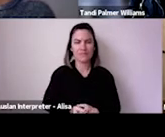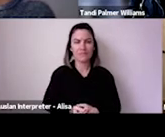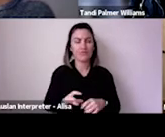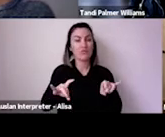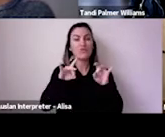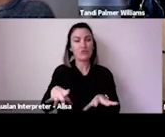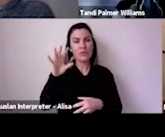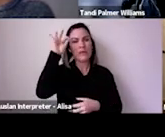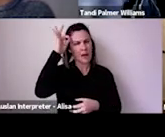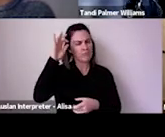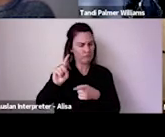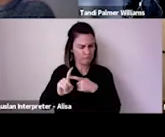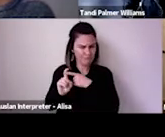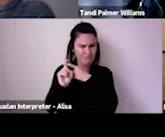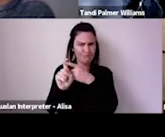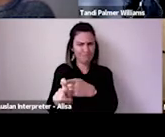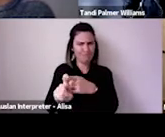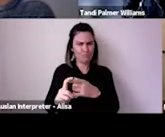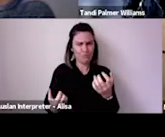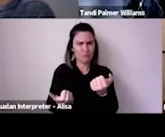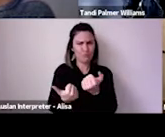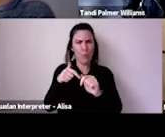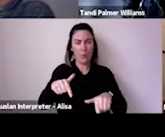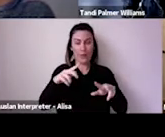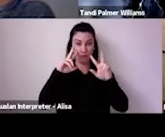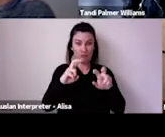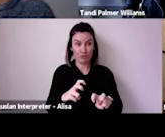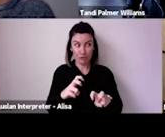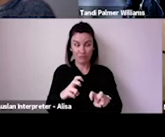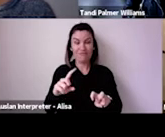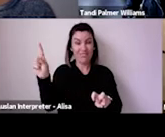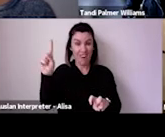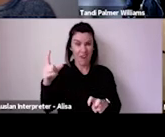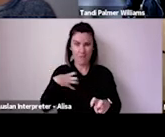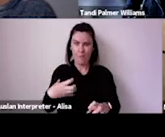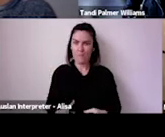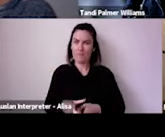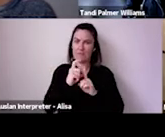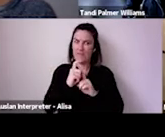Thank you to Alan and Megan for staying up late for this discussion at what feels like